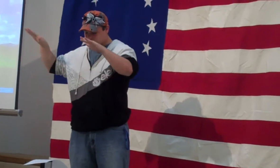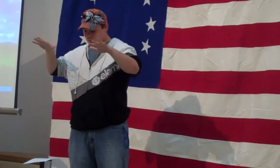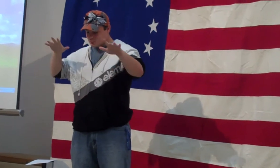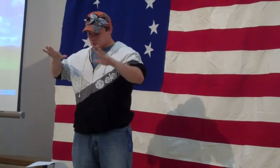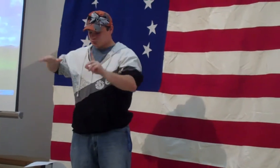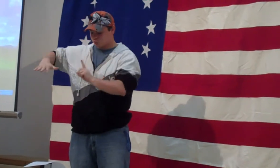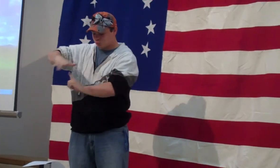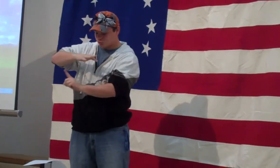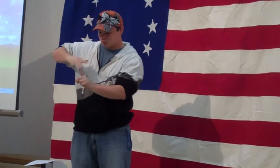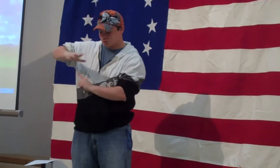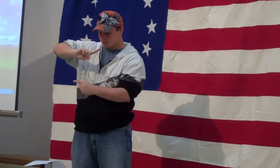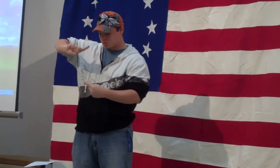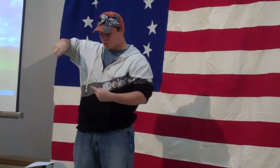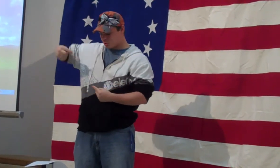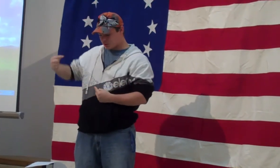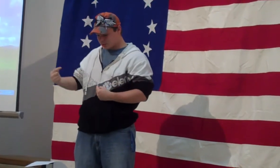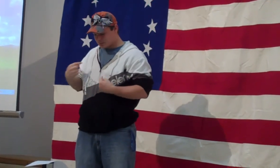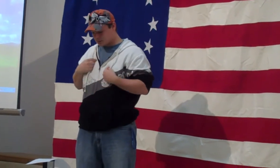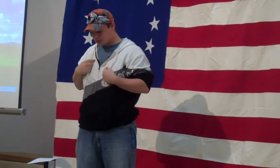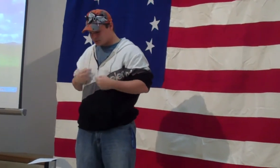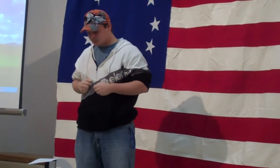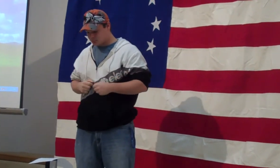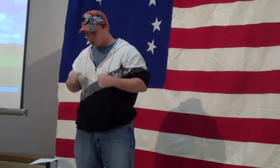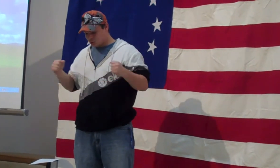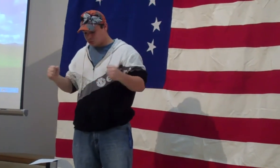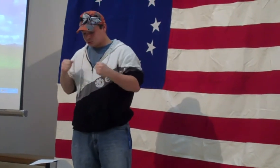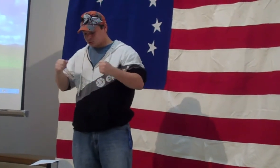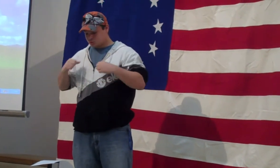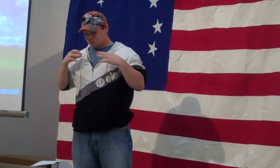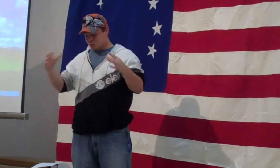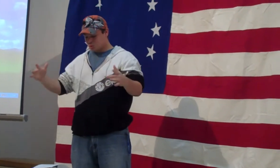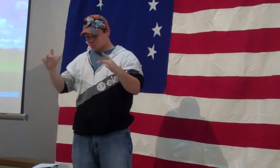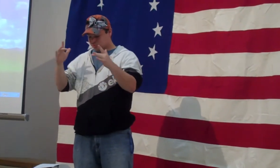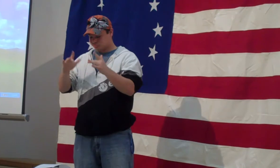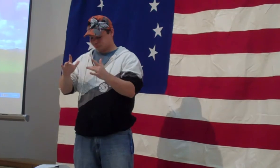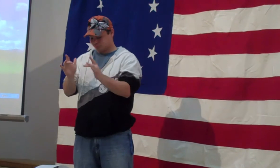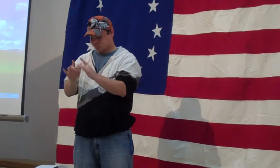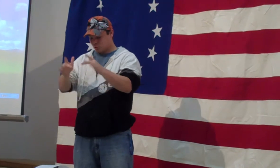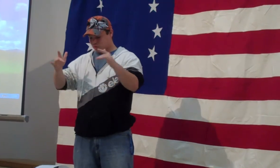Fall's colorful leaves float, twirl all around me.